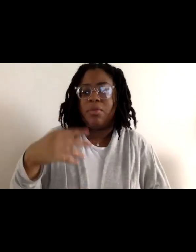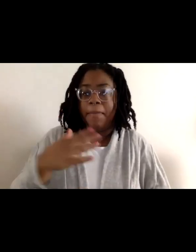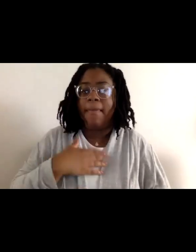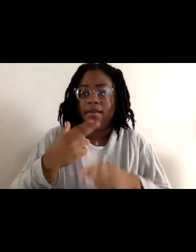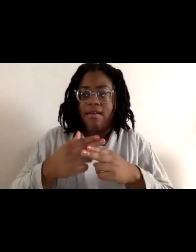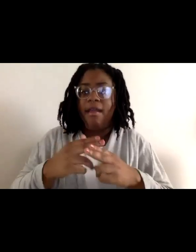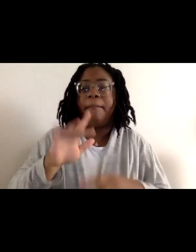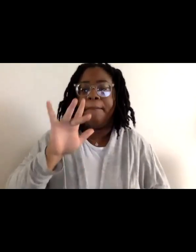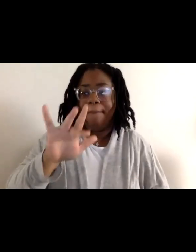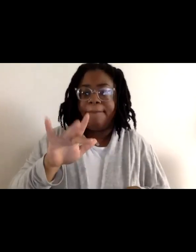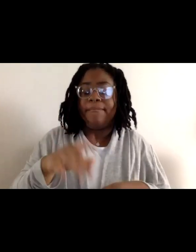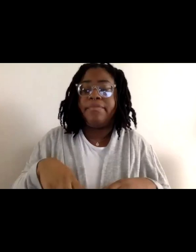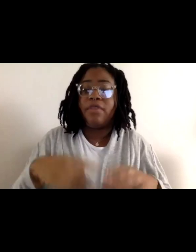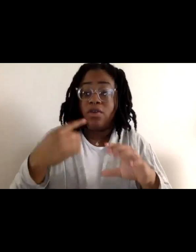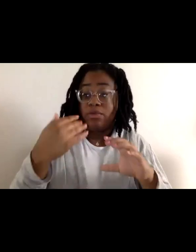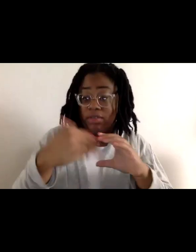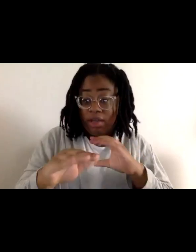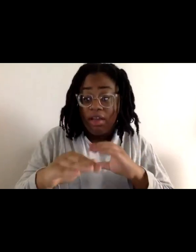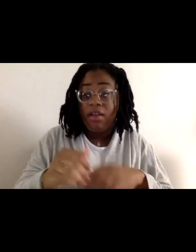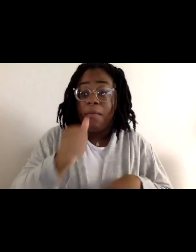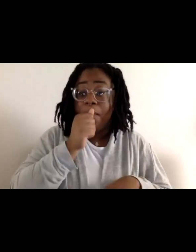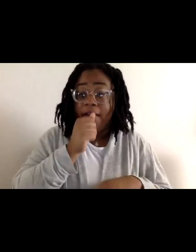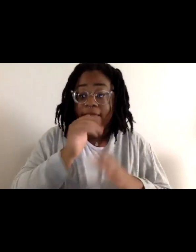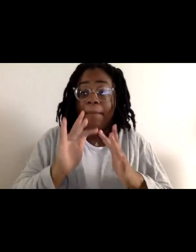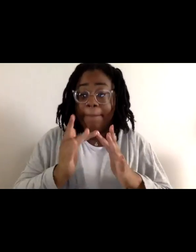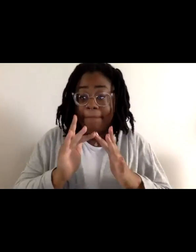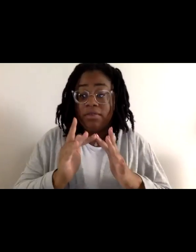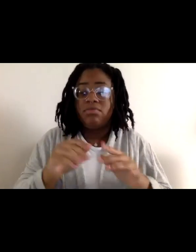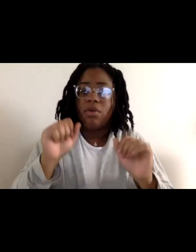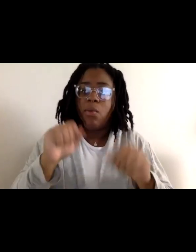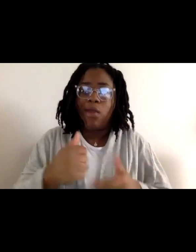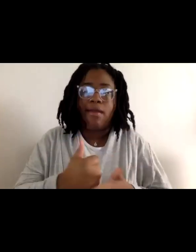You can send us a private message, and we will help you work out any technical issues.